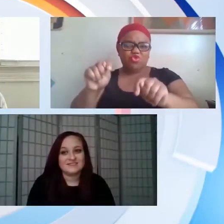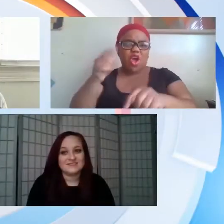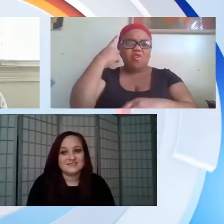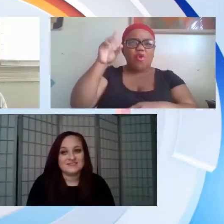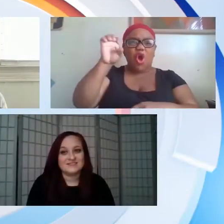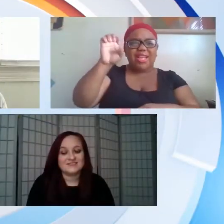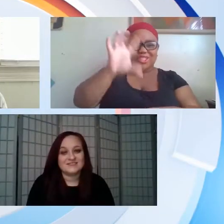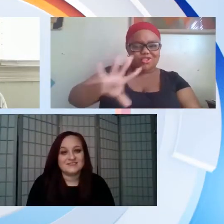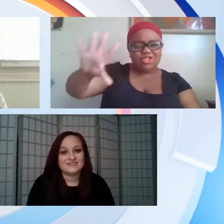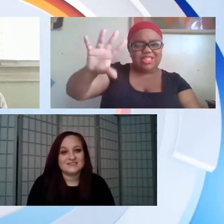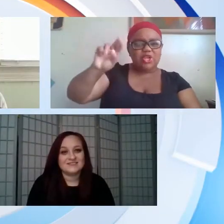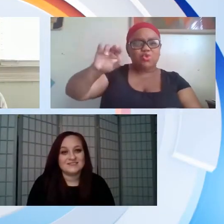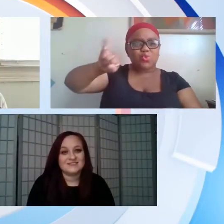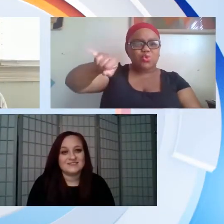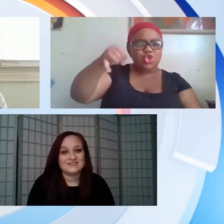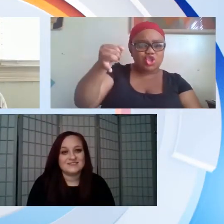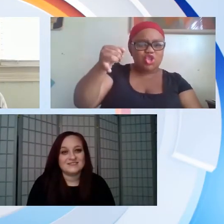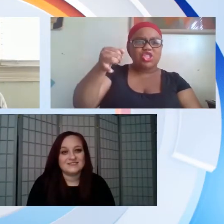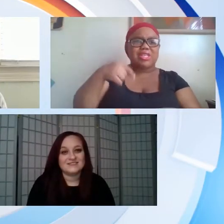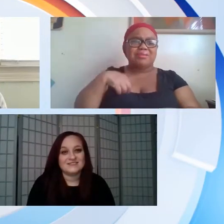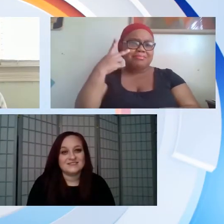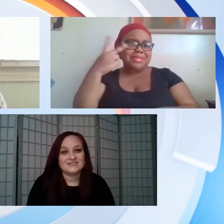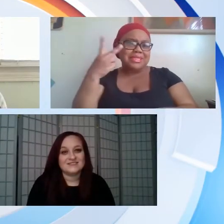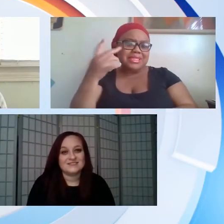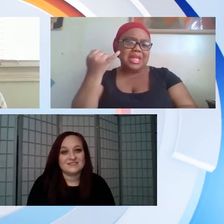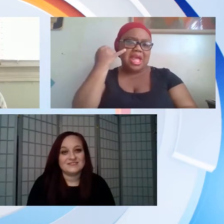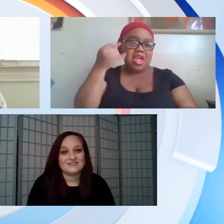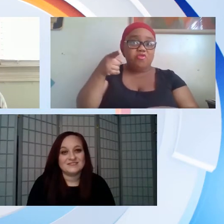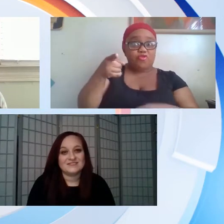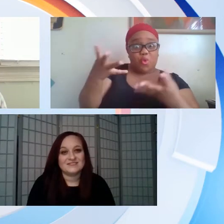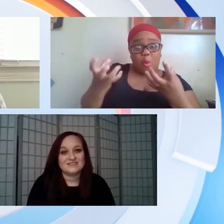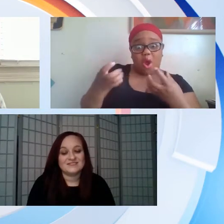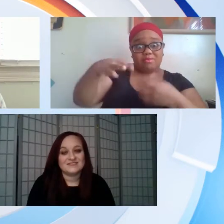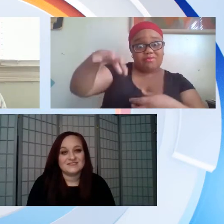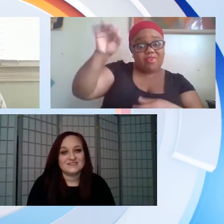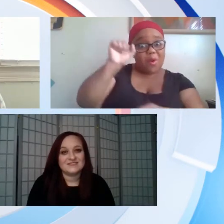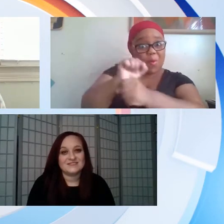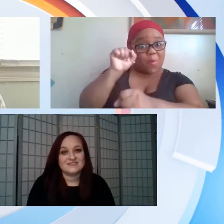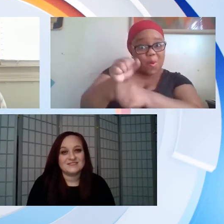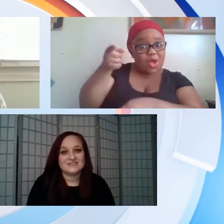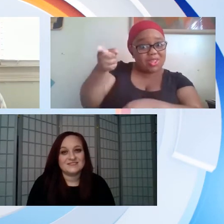the counselor there did tell me that I could go ahead and work with Easterseals New Jersey and